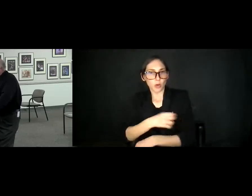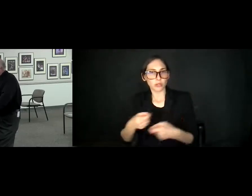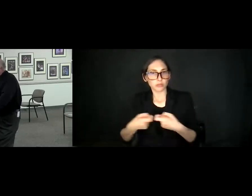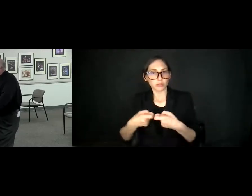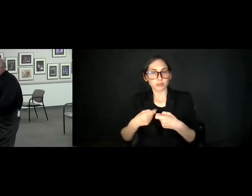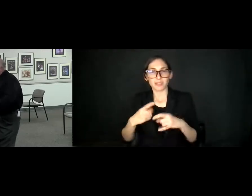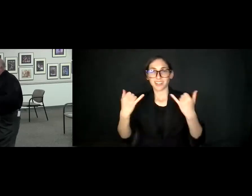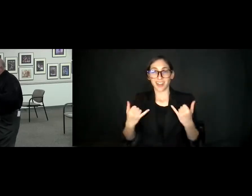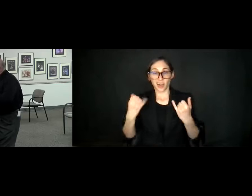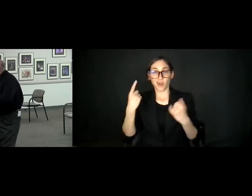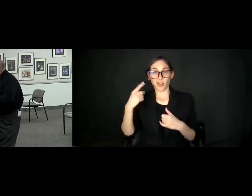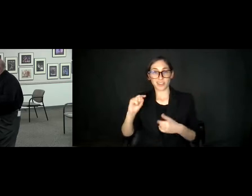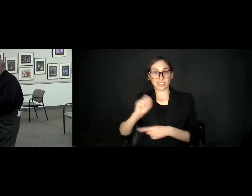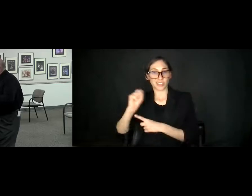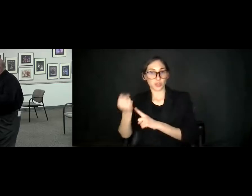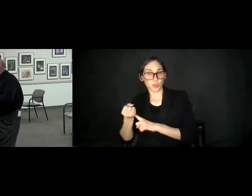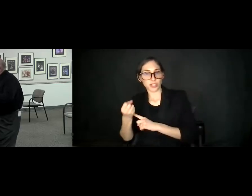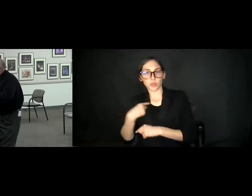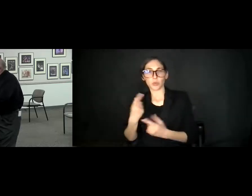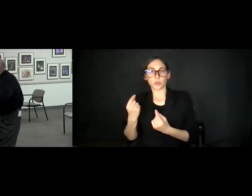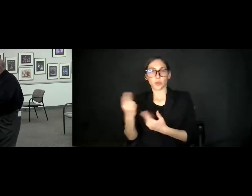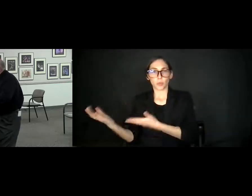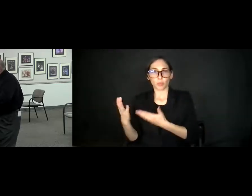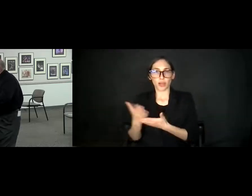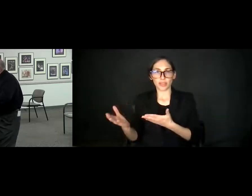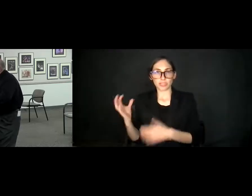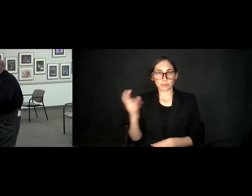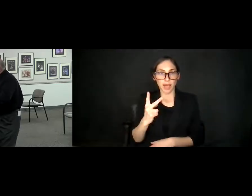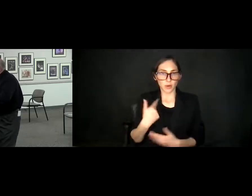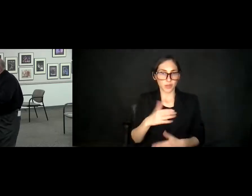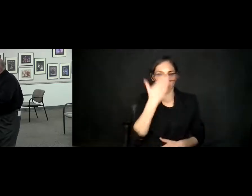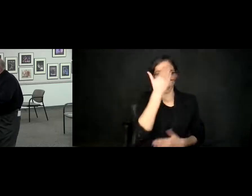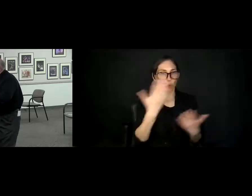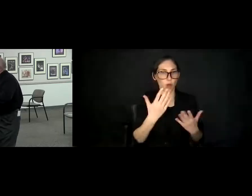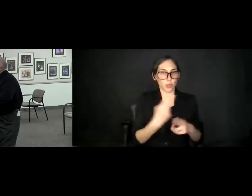now where we're bringing stuff back. We know what we've used in the last three and a half years.